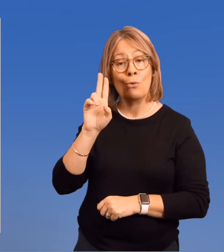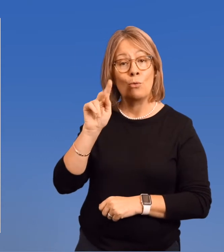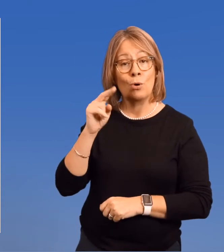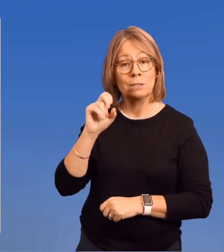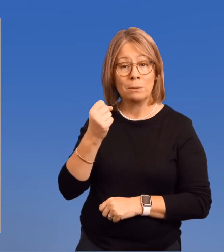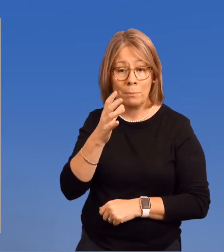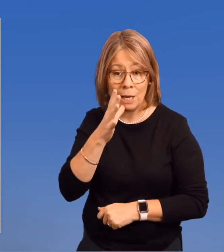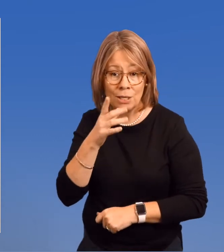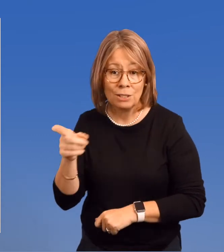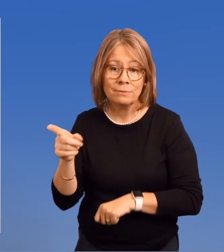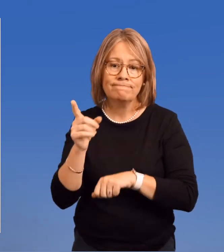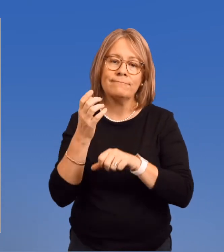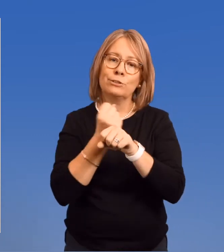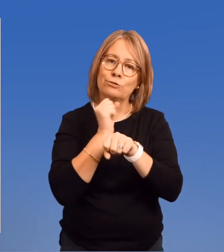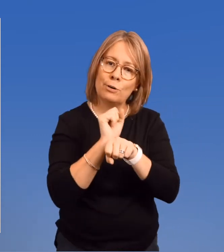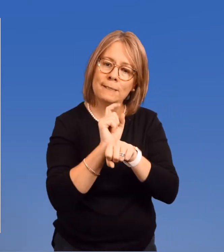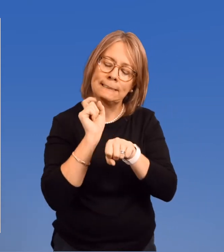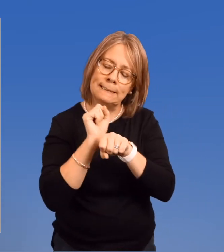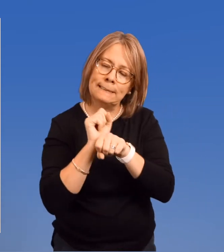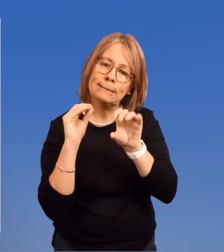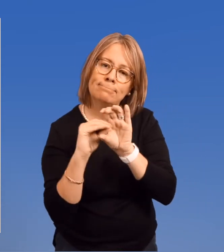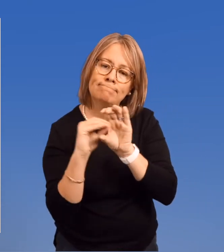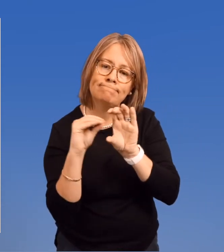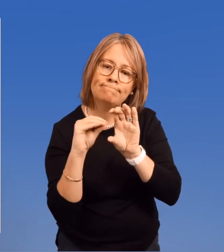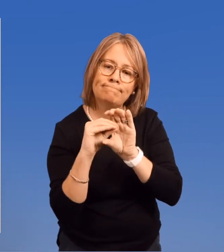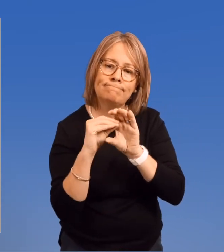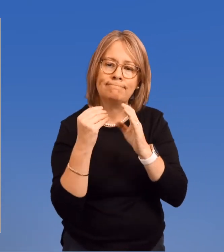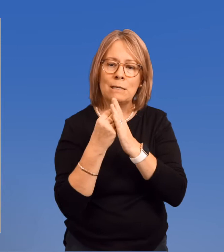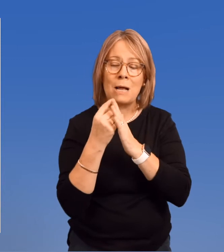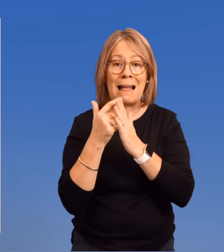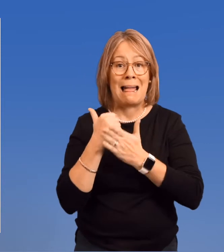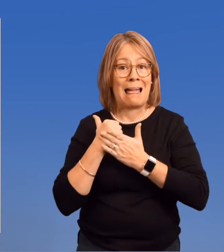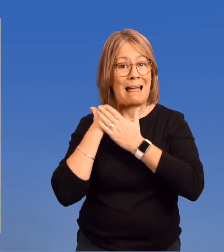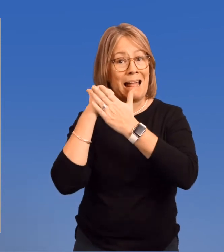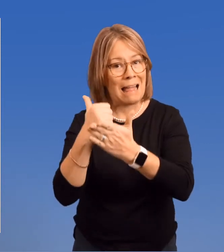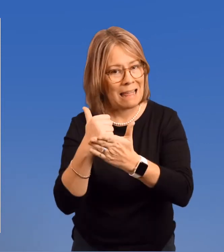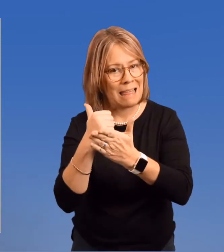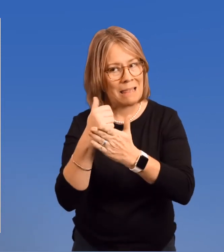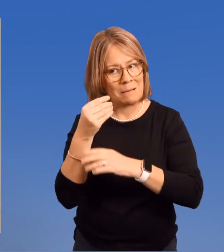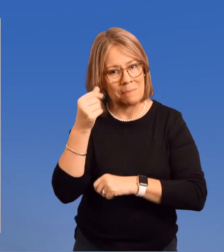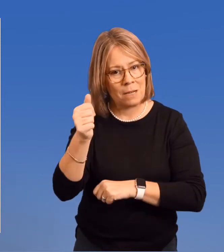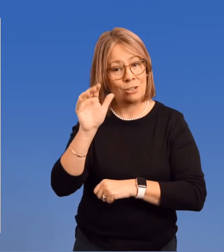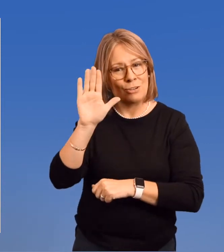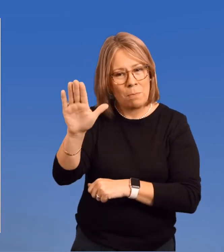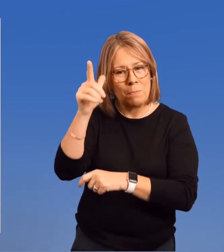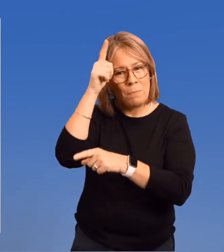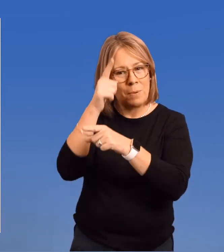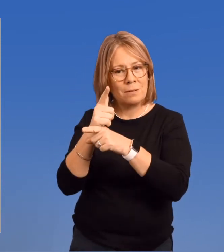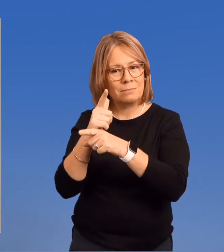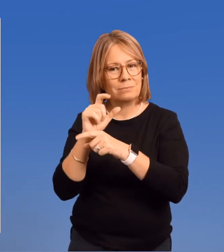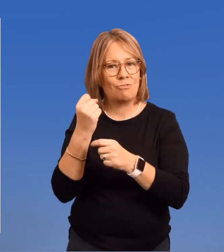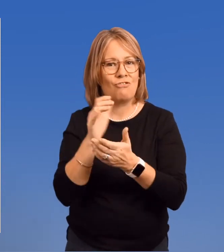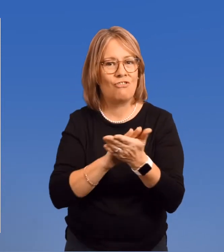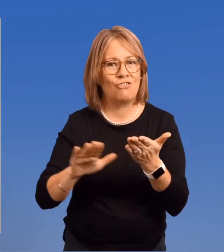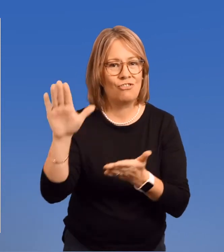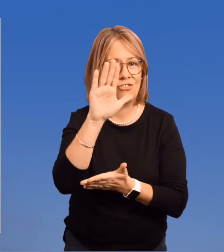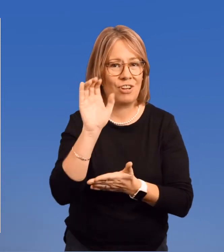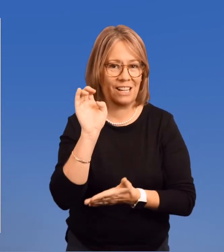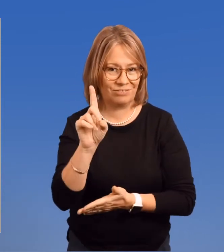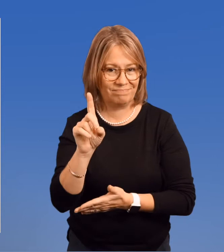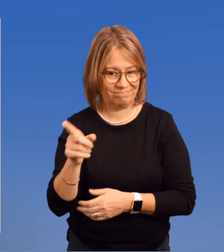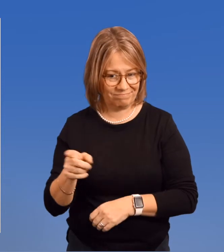so Ruth's mother got a job to help pay for her brother's college education.